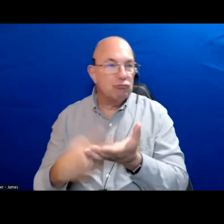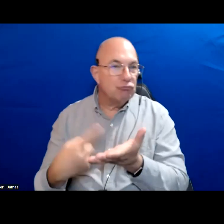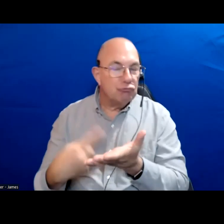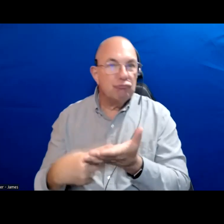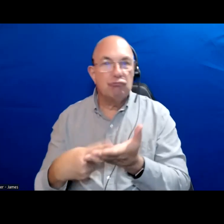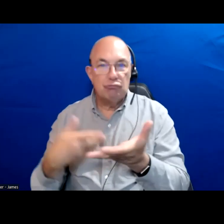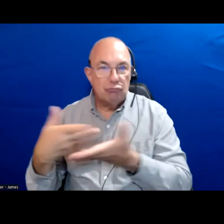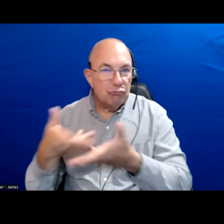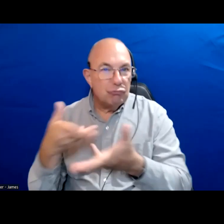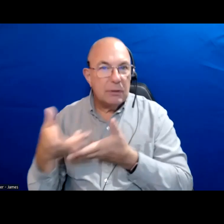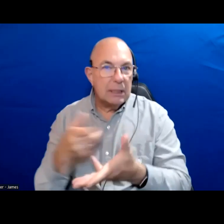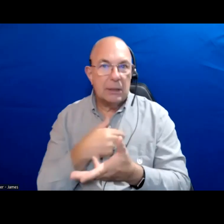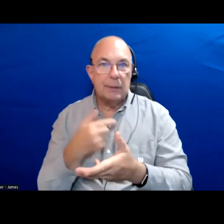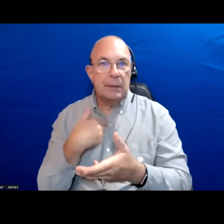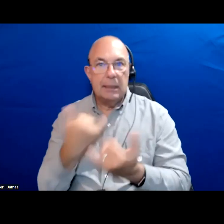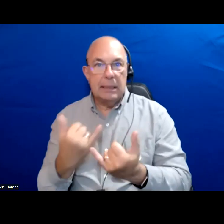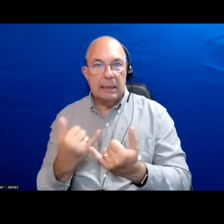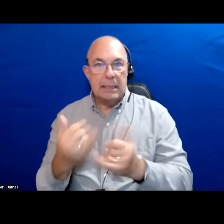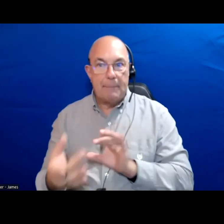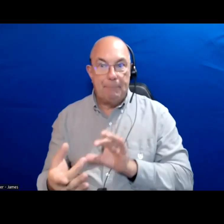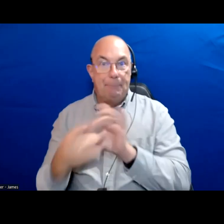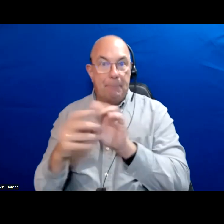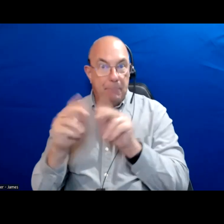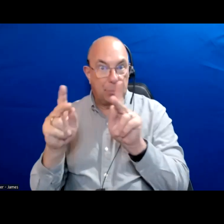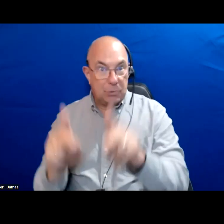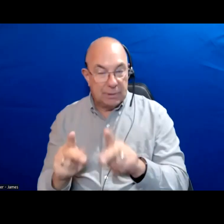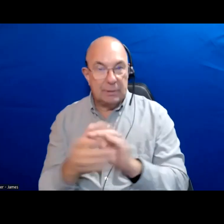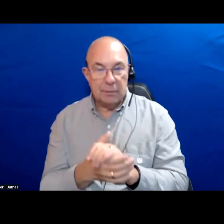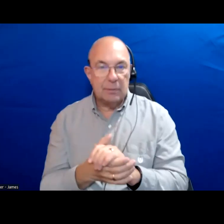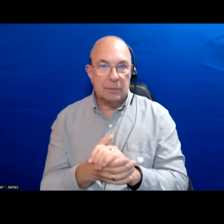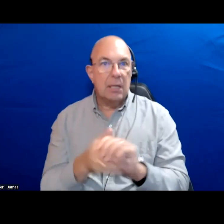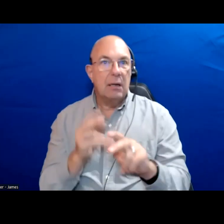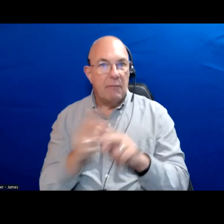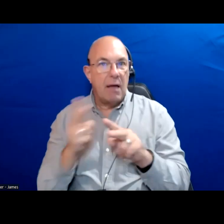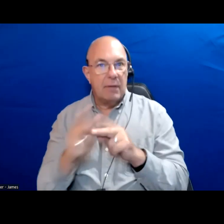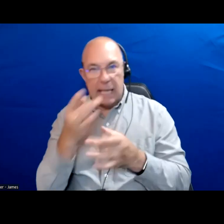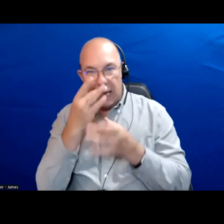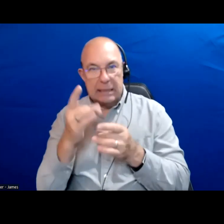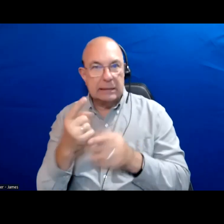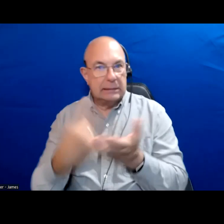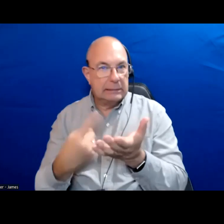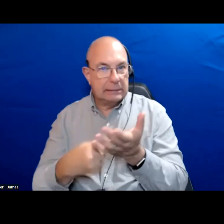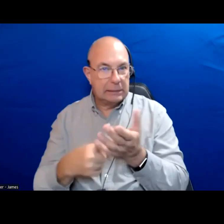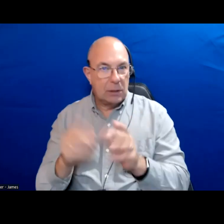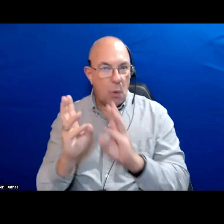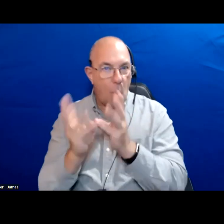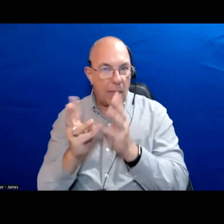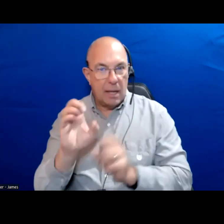now that we are back in prison connecting is there is great interest in climate as it relates to a city like Toronto.